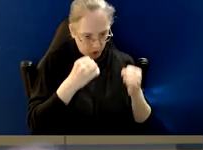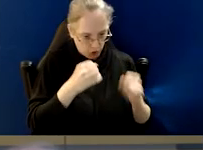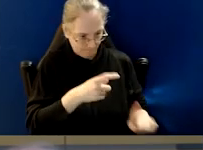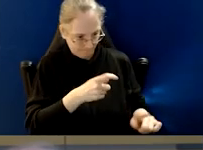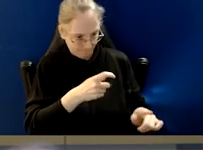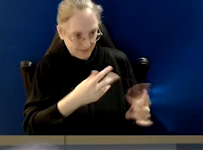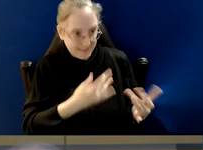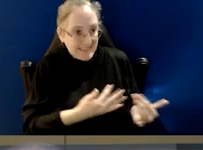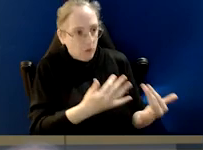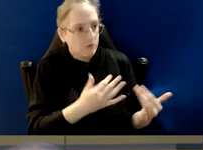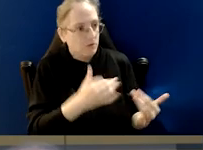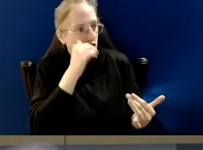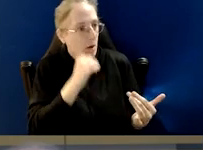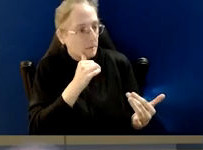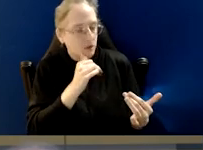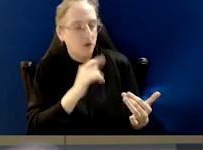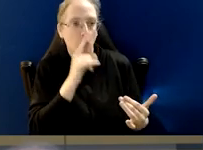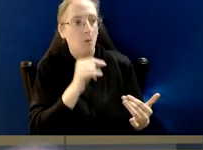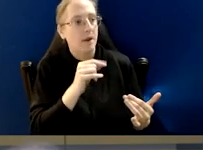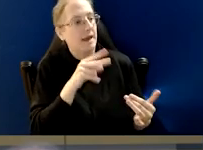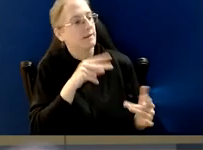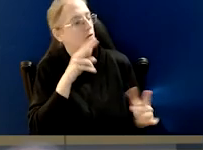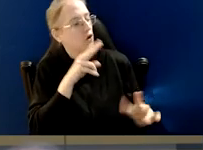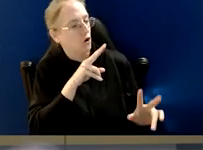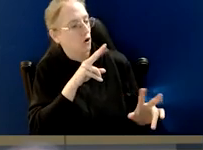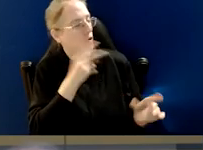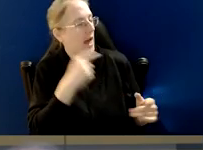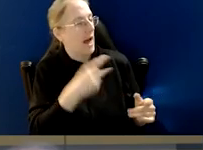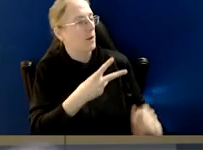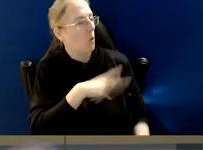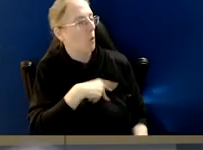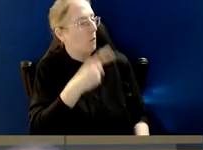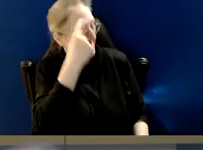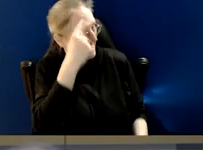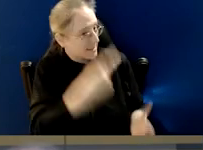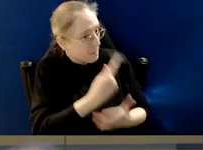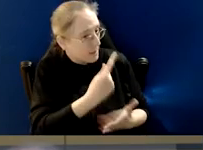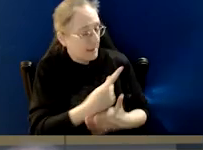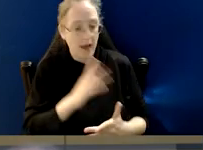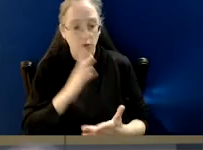There is perceived corruption we know we can assess that, reported corruption we can assess that.